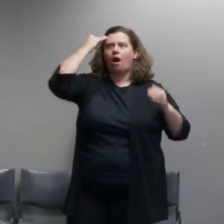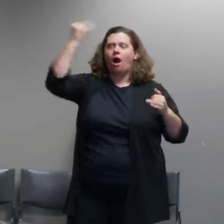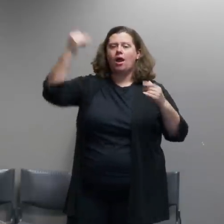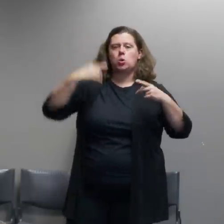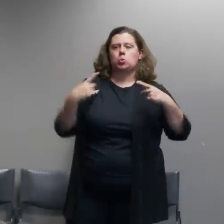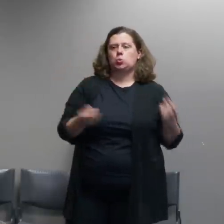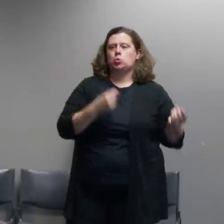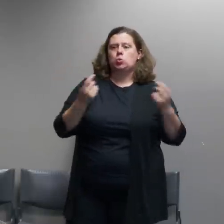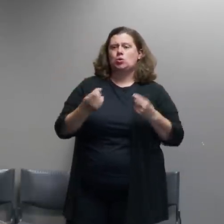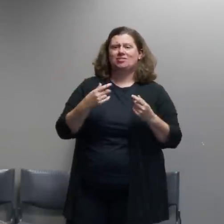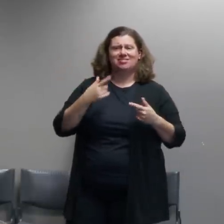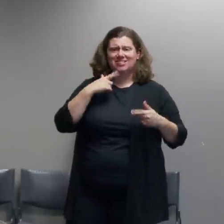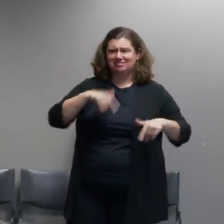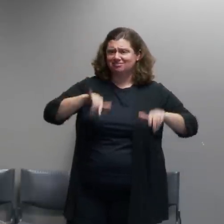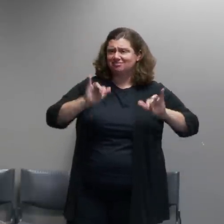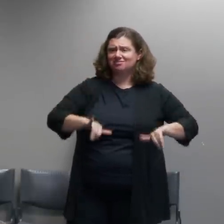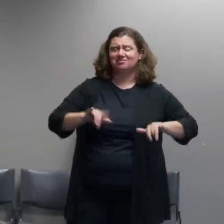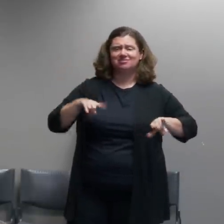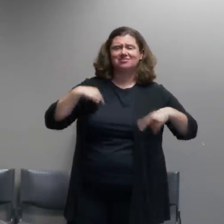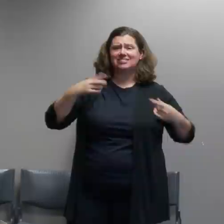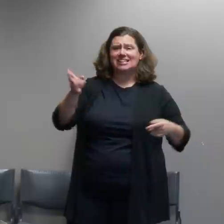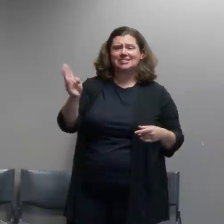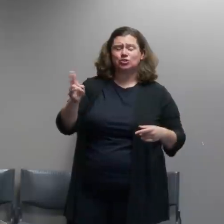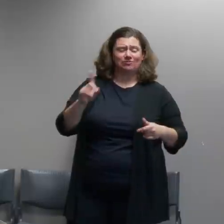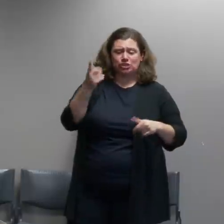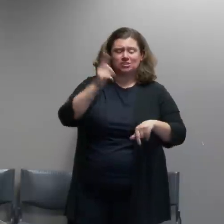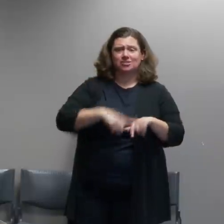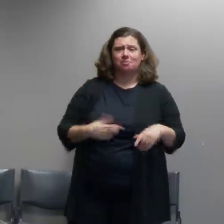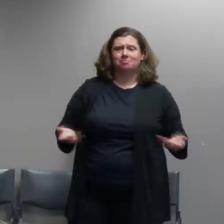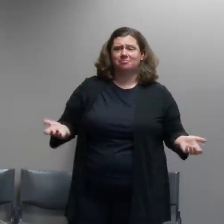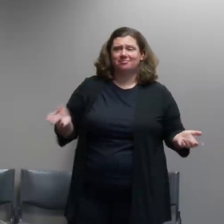you know i'm always interested in input and constructive input for how we can do